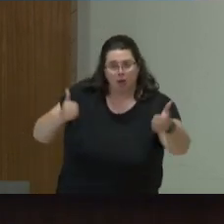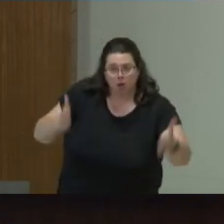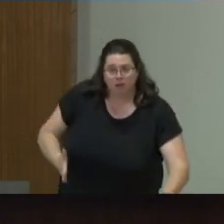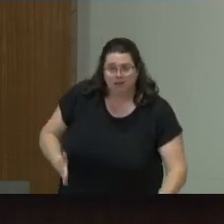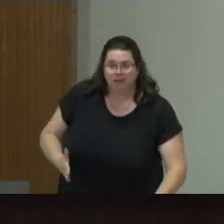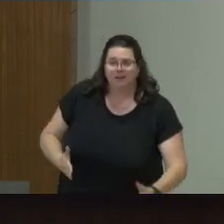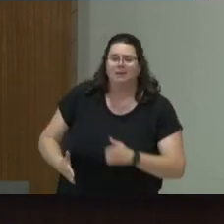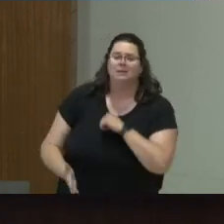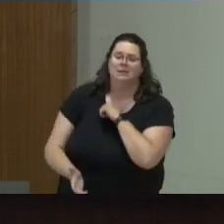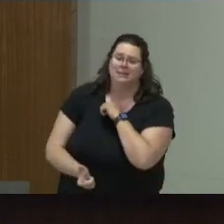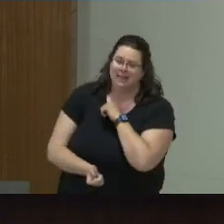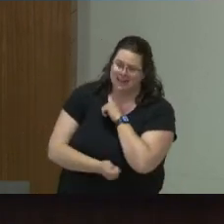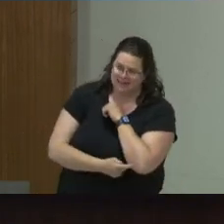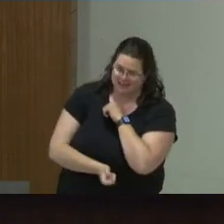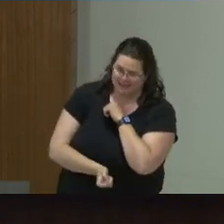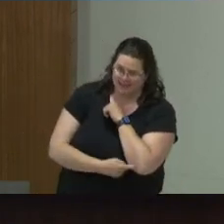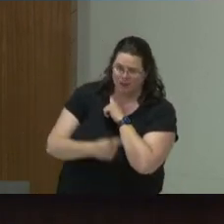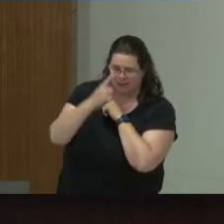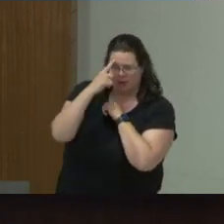that that servant leader is good, inherently good.